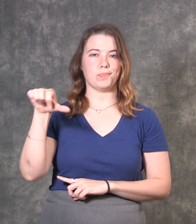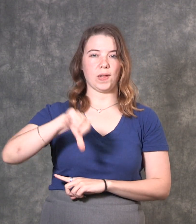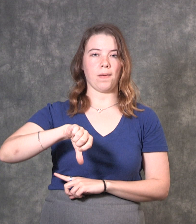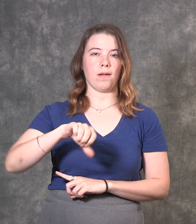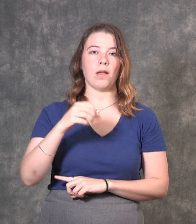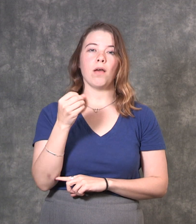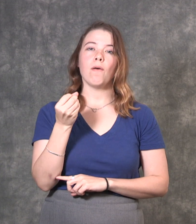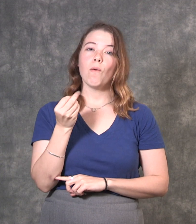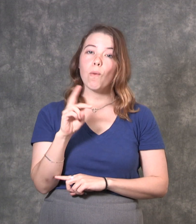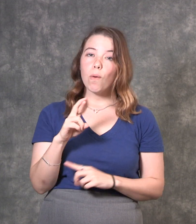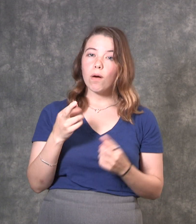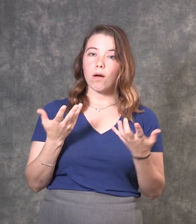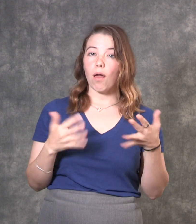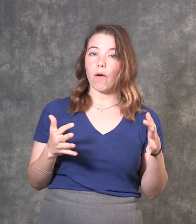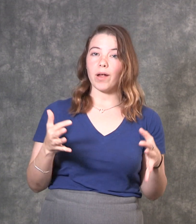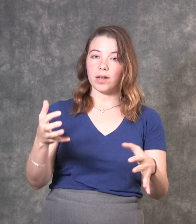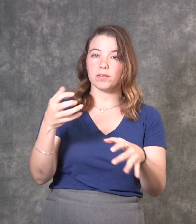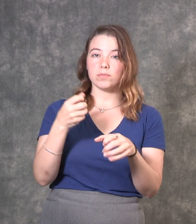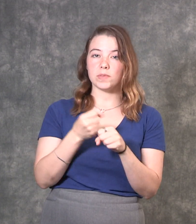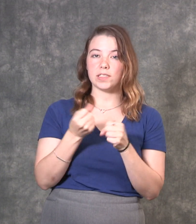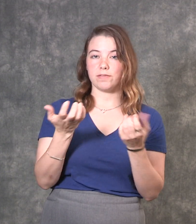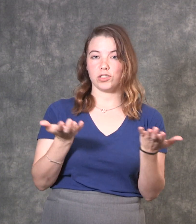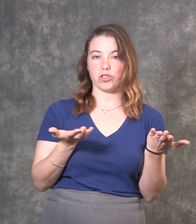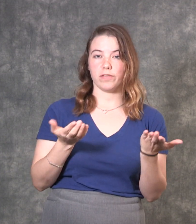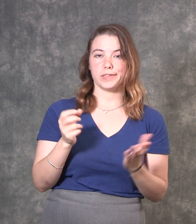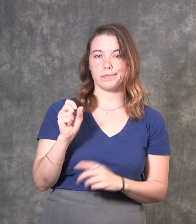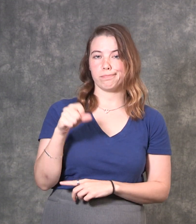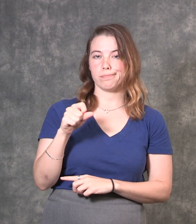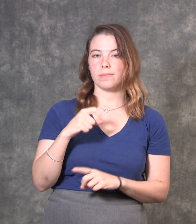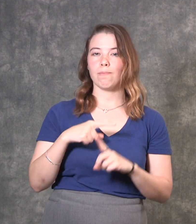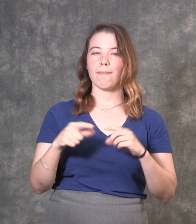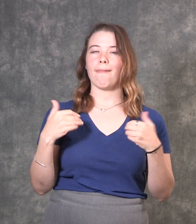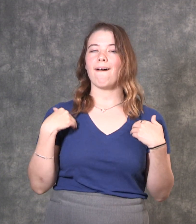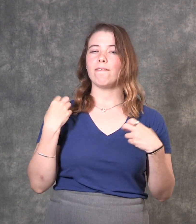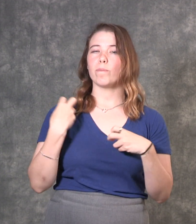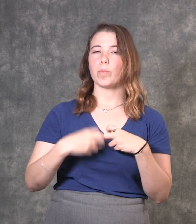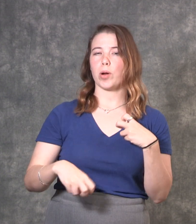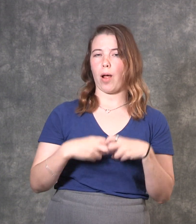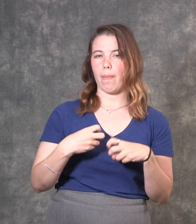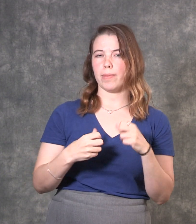people who already receive services and are having a problem with those services.